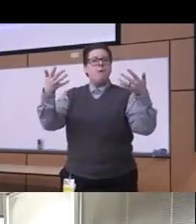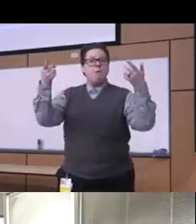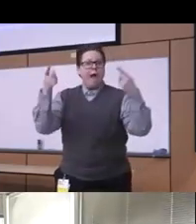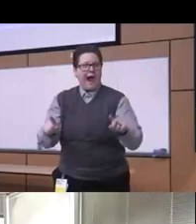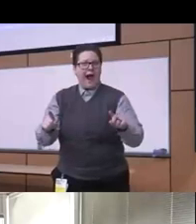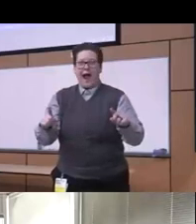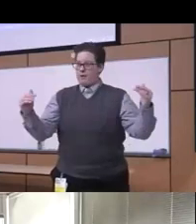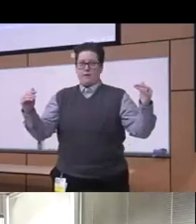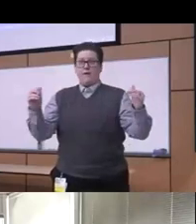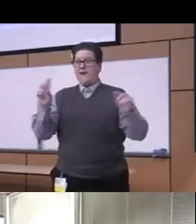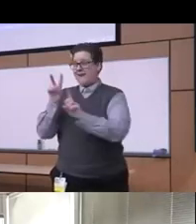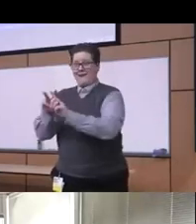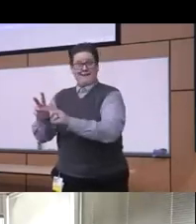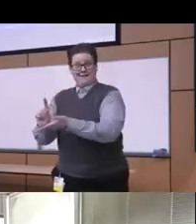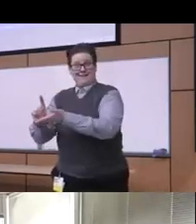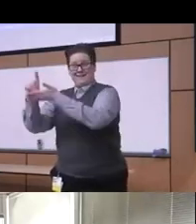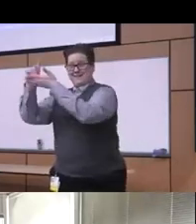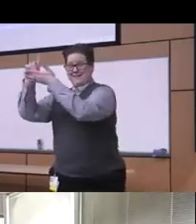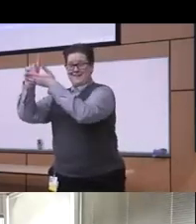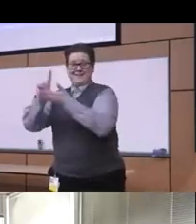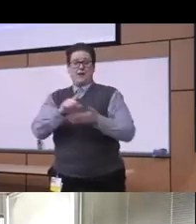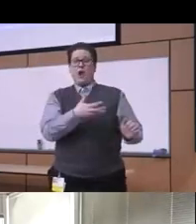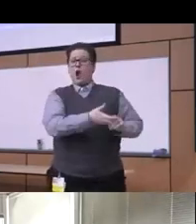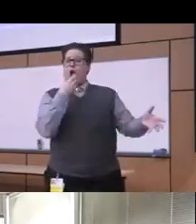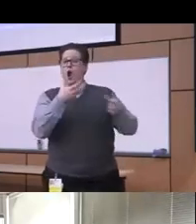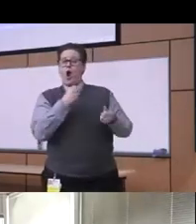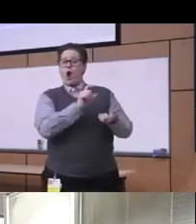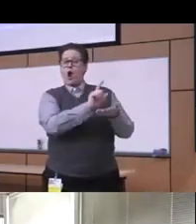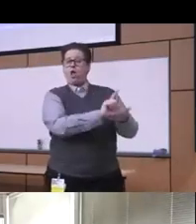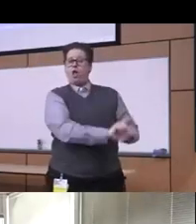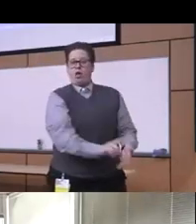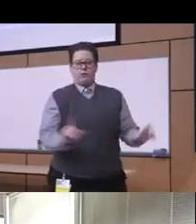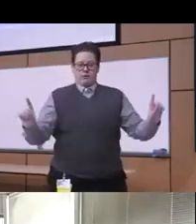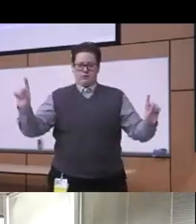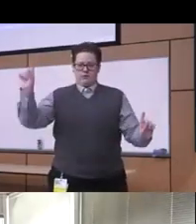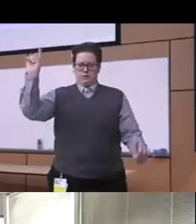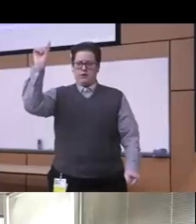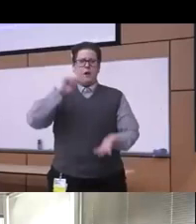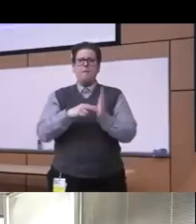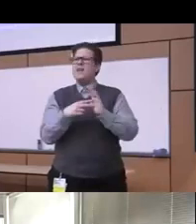of that is that undermines the realizations of the full potential of the whole society through